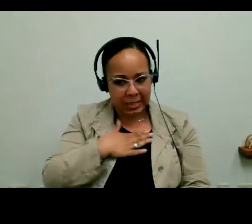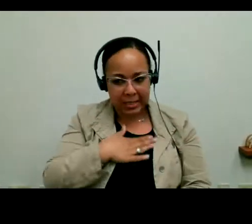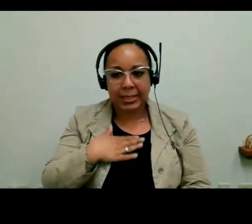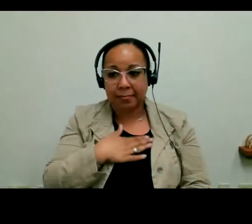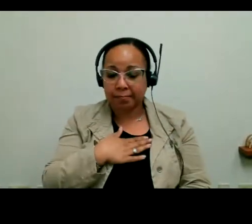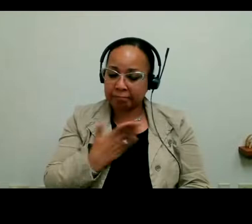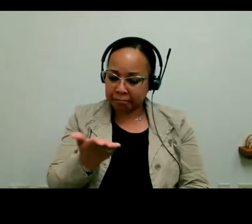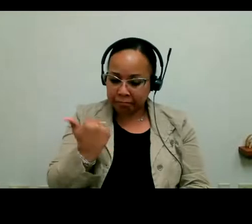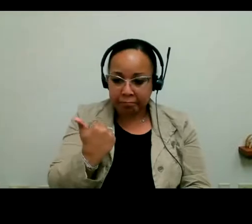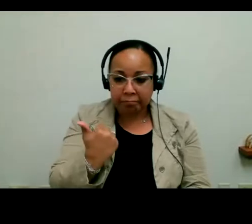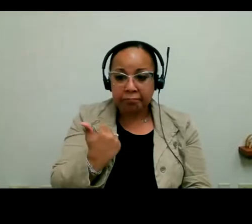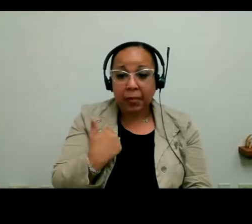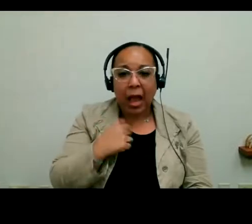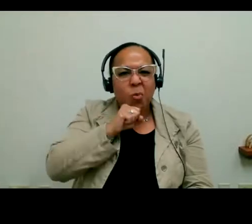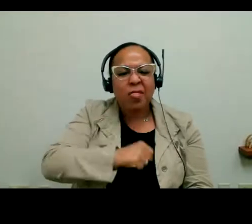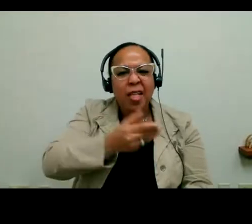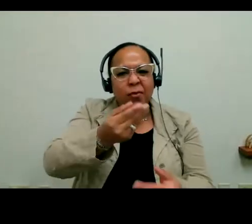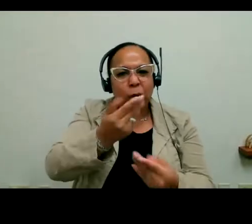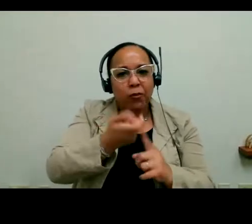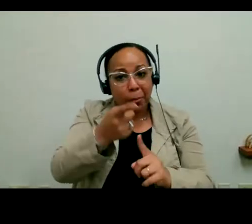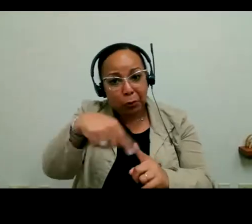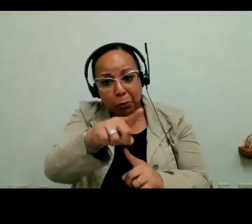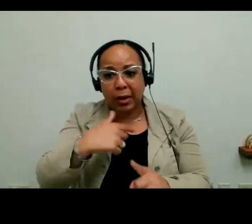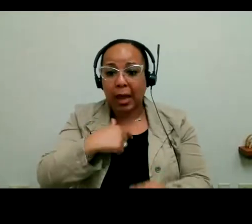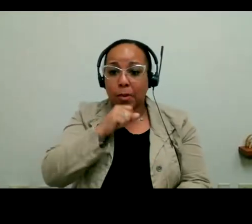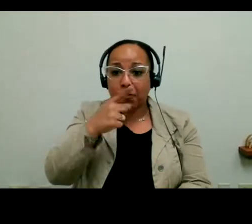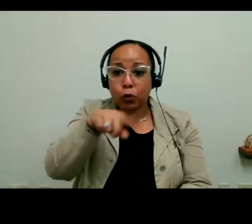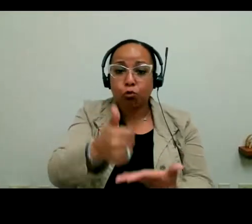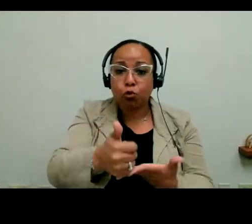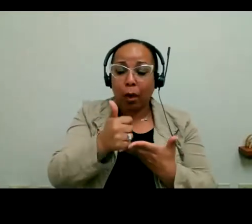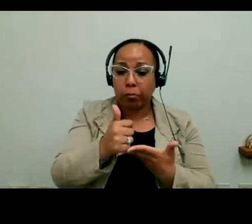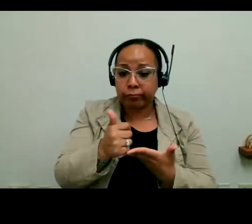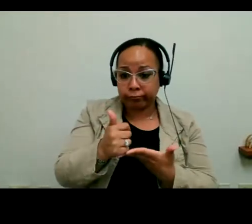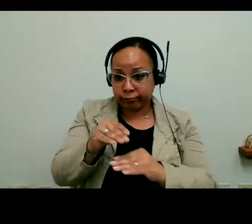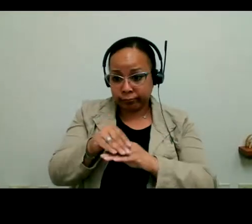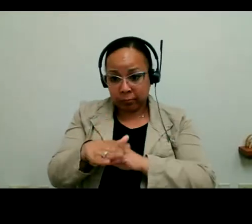from you and I would love for you to help inform whenever budget priorities